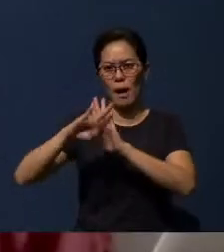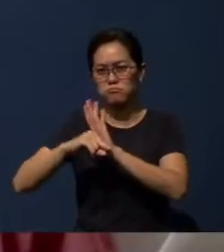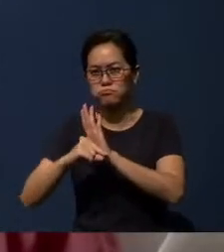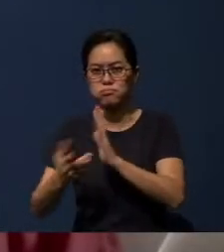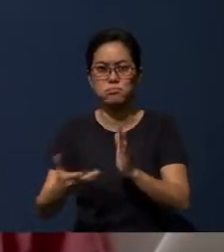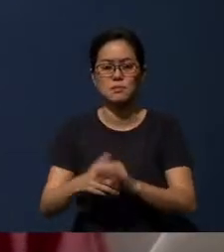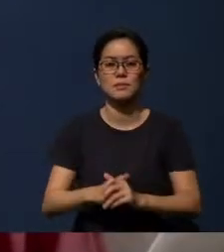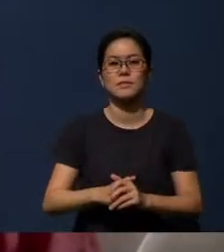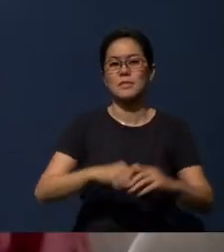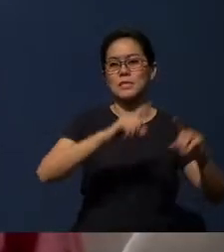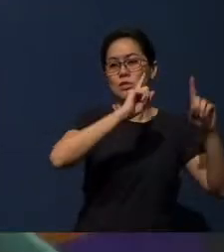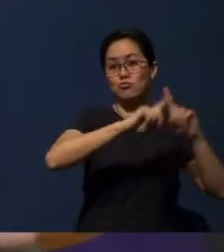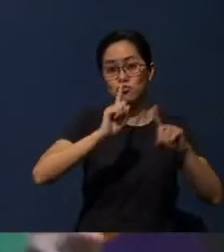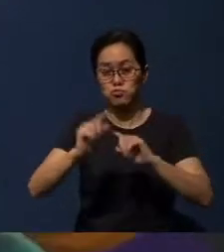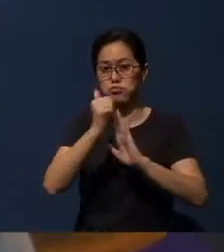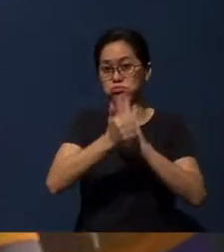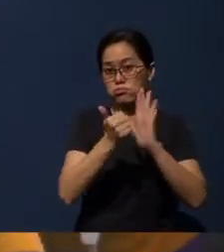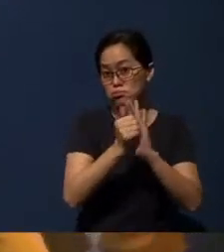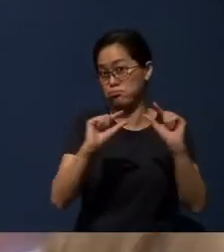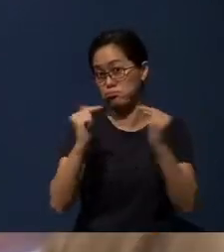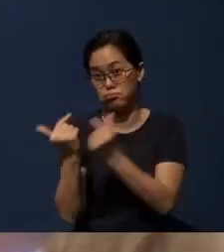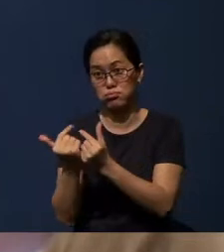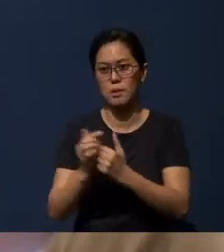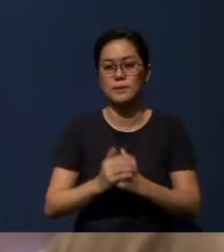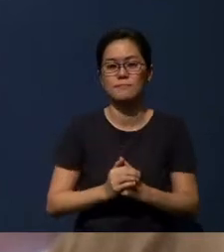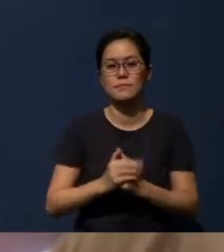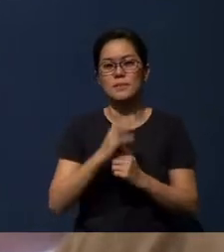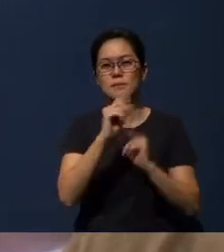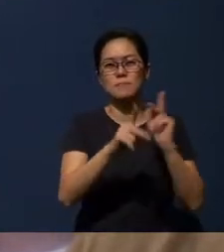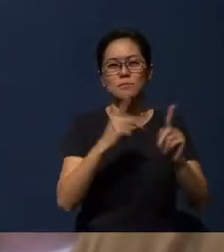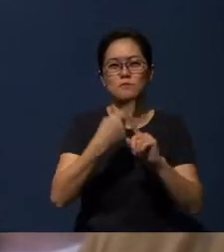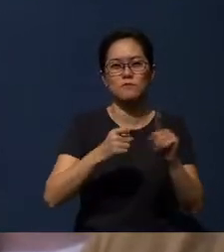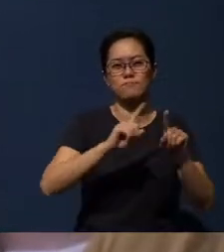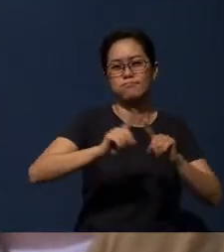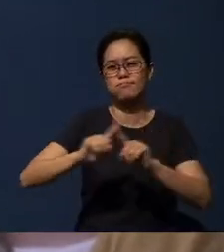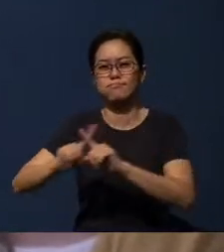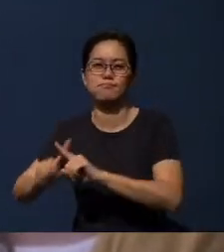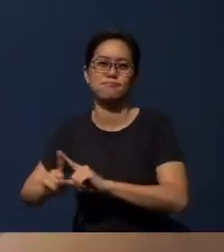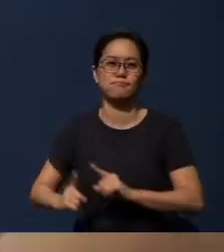different age groups, and people from all walks of life.